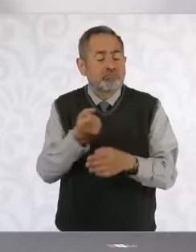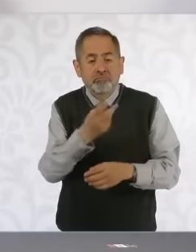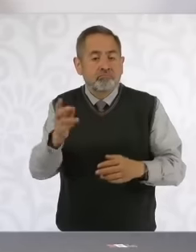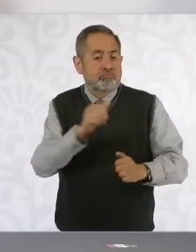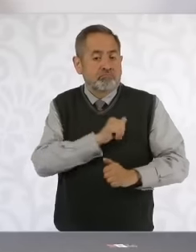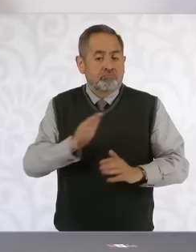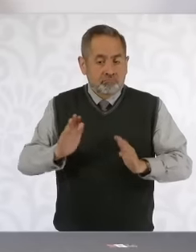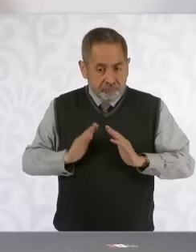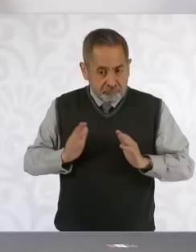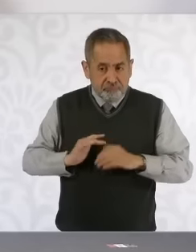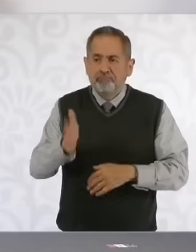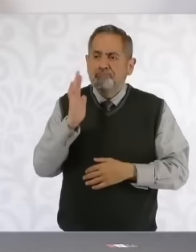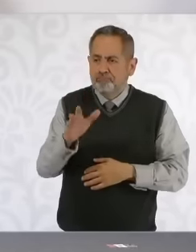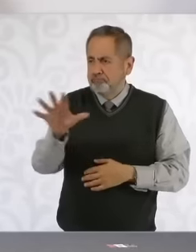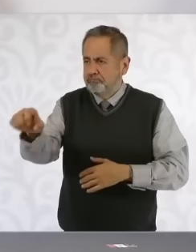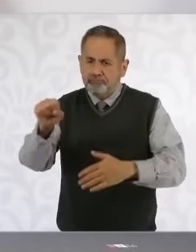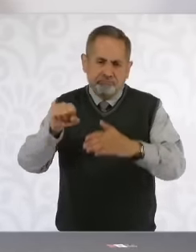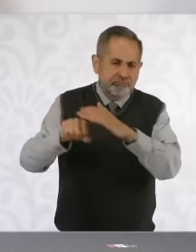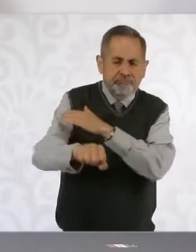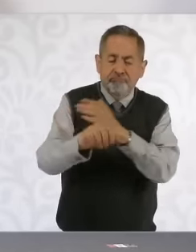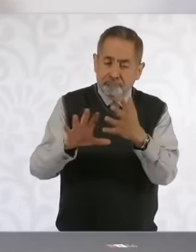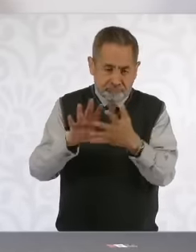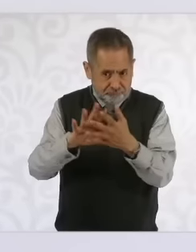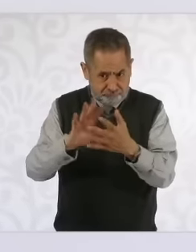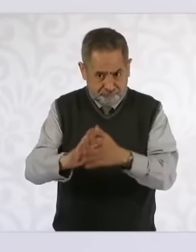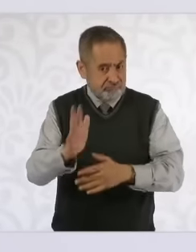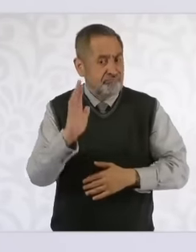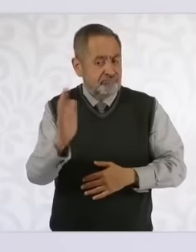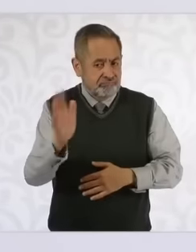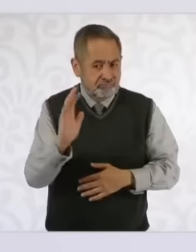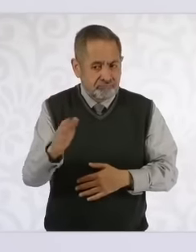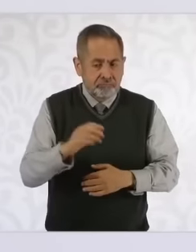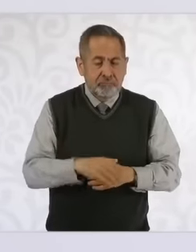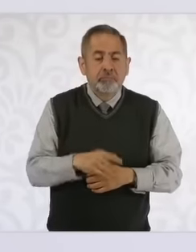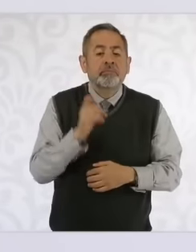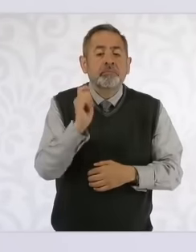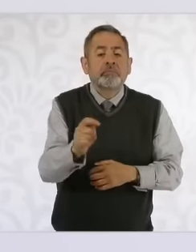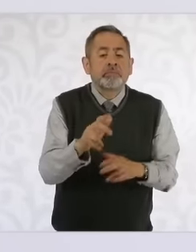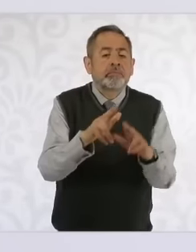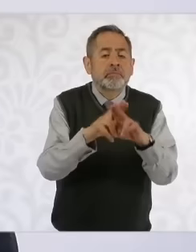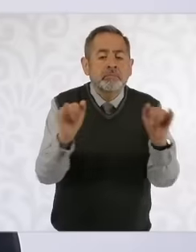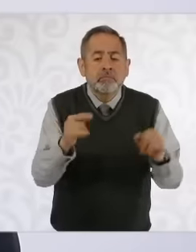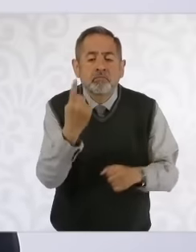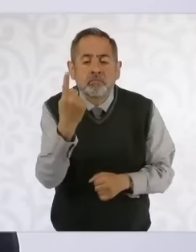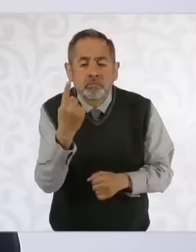already in prison, but the most important thing is that there is not a single case that has not been opened at